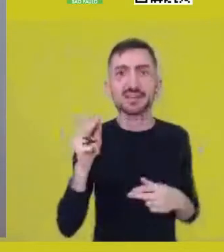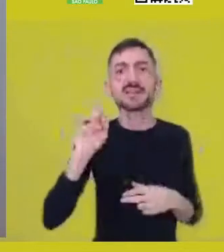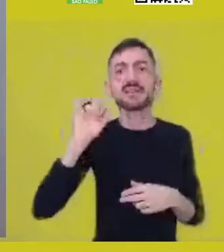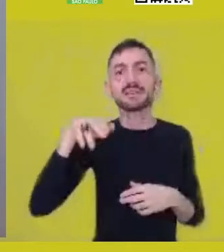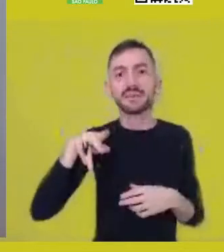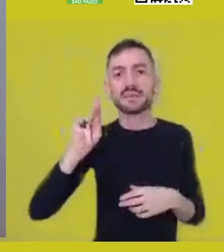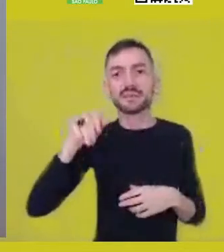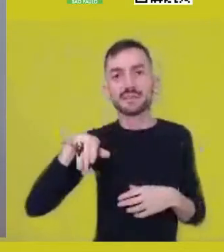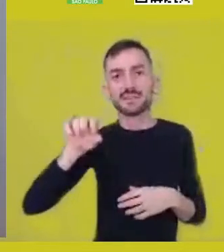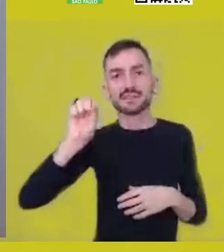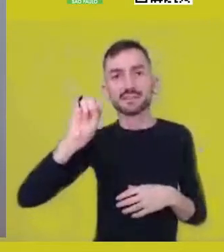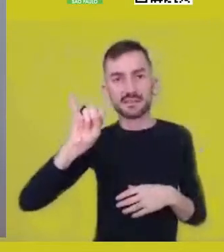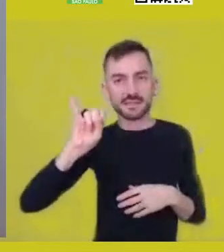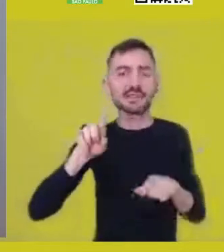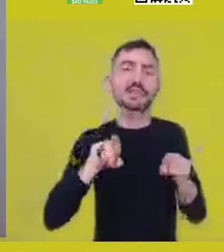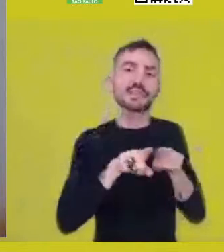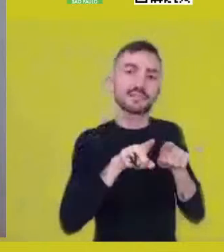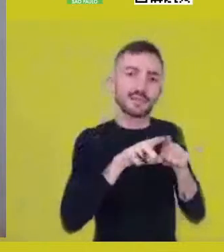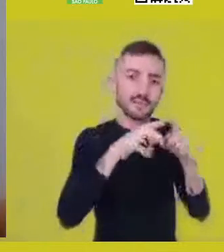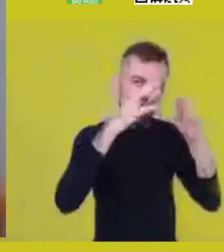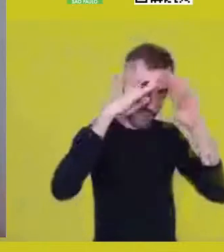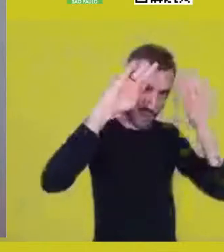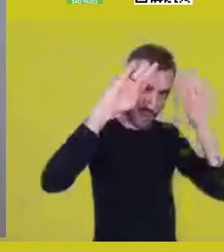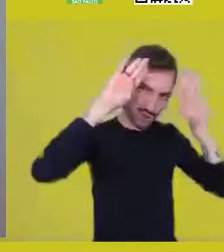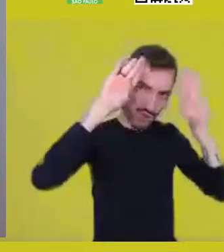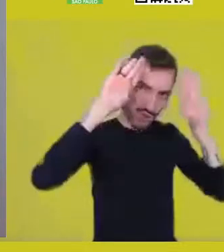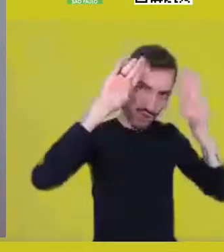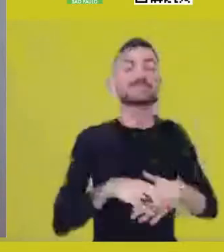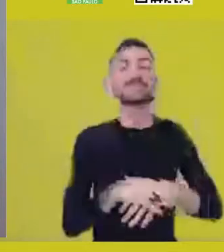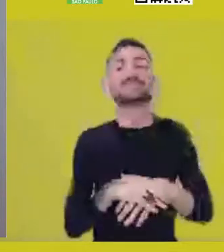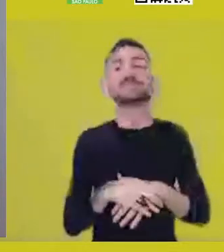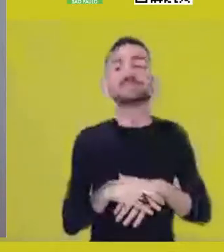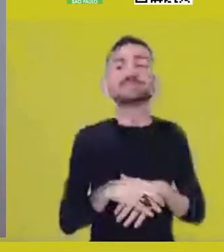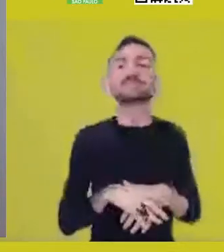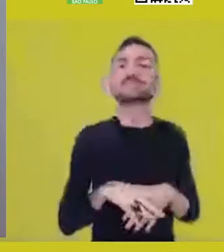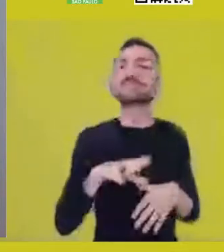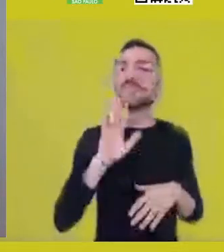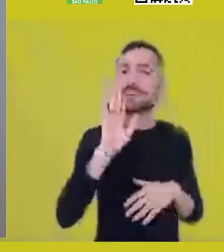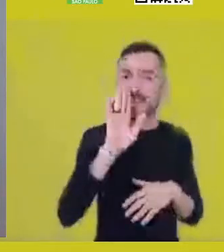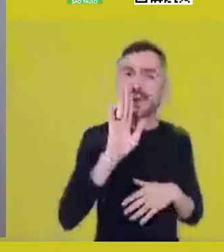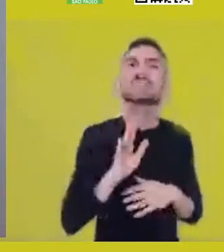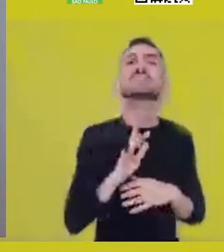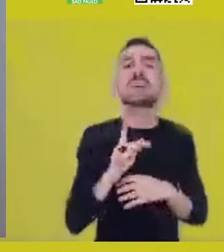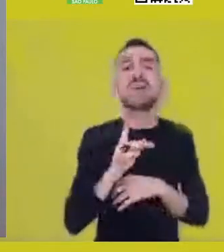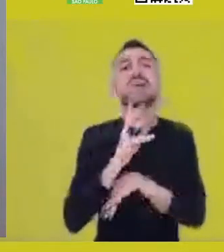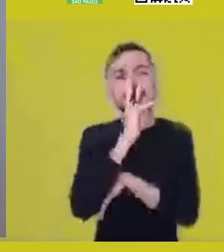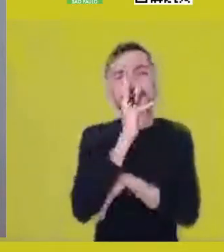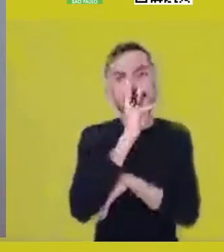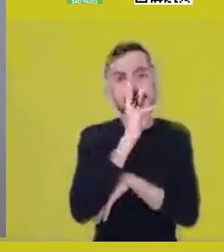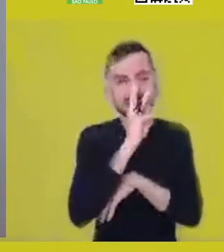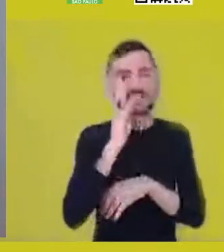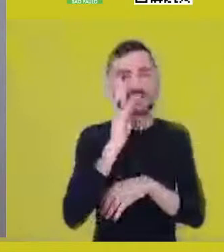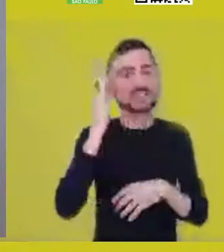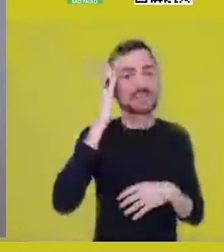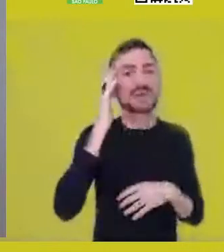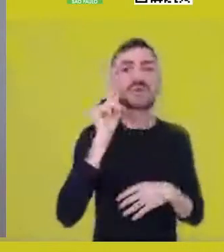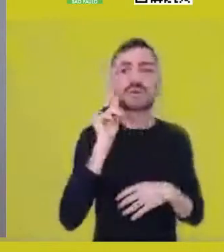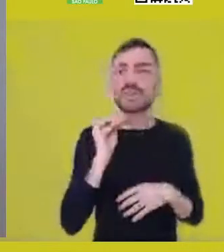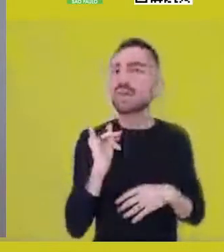But it’s very interesting to realize that this energy called Nkisi